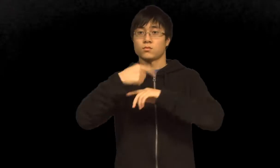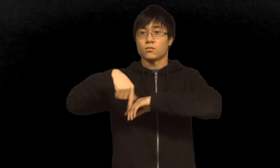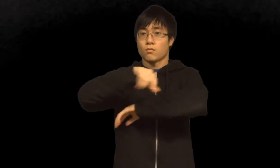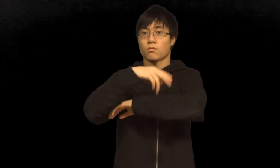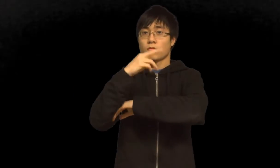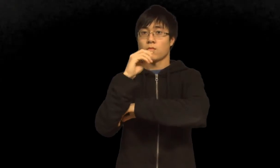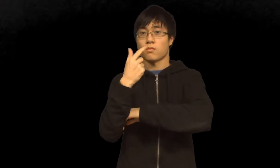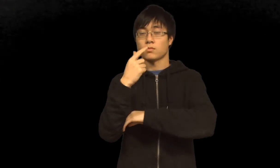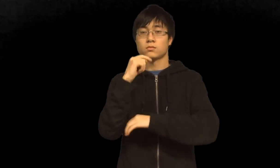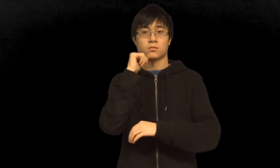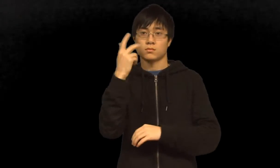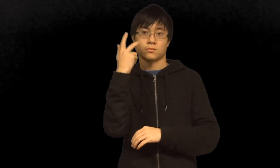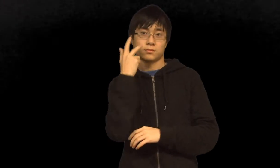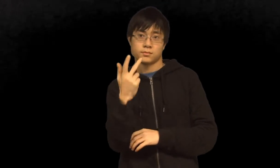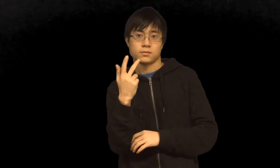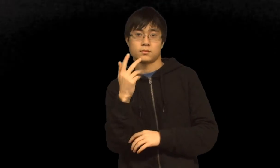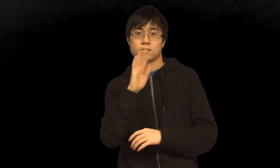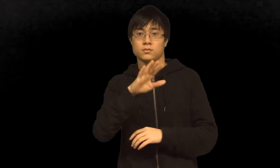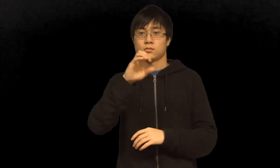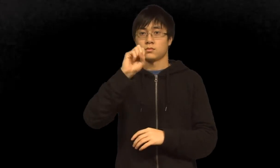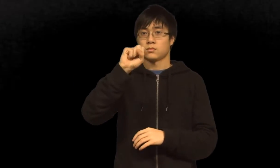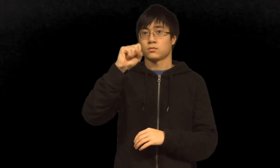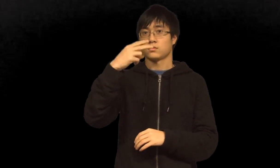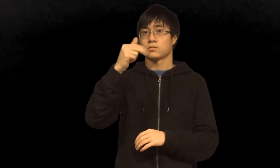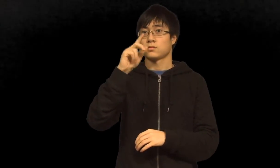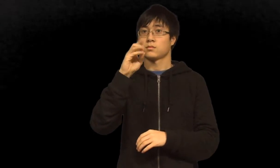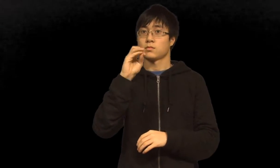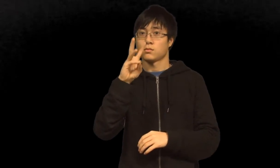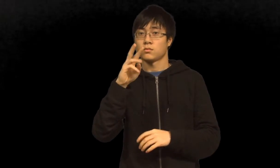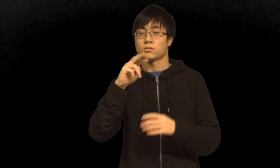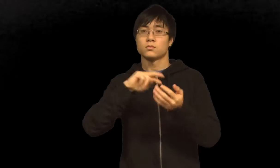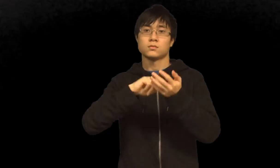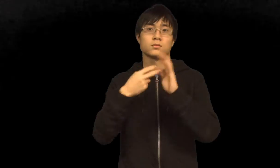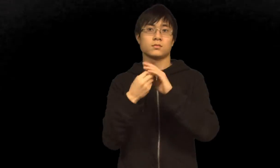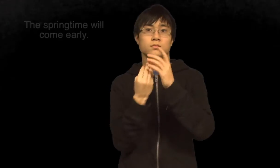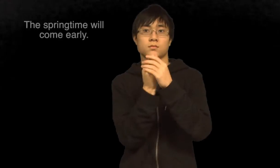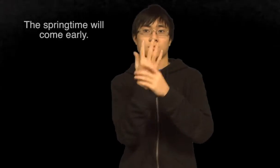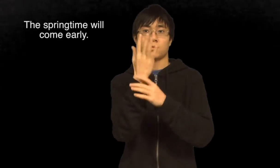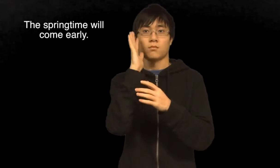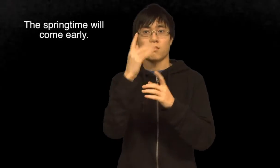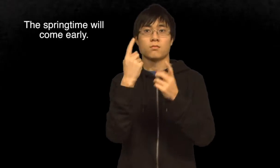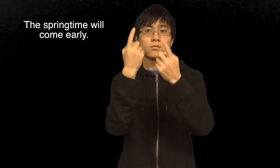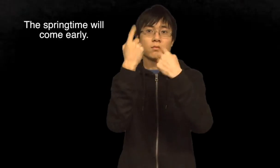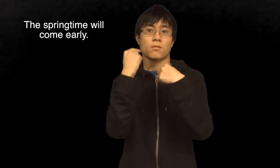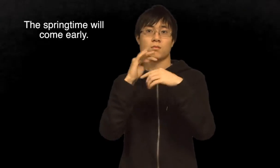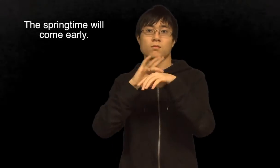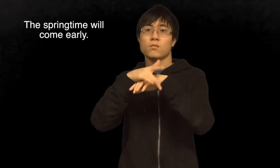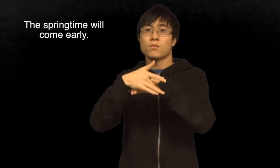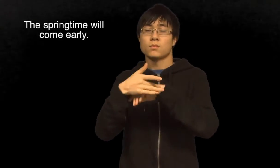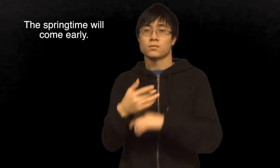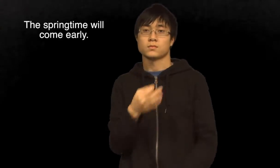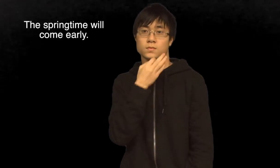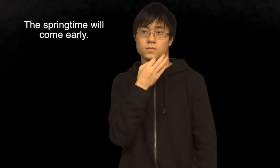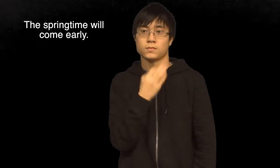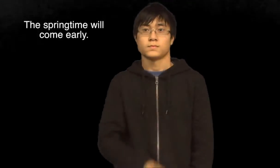If the groundhog does not see its shadow, it means, the springtime will come early.